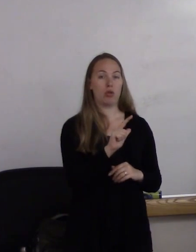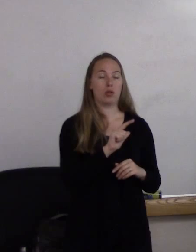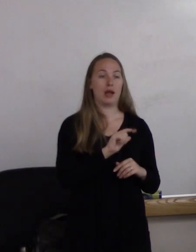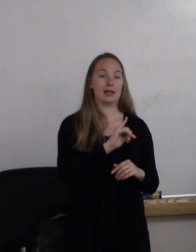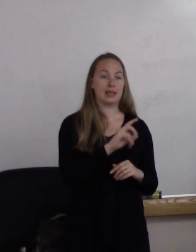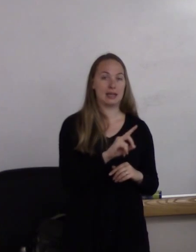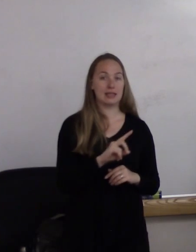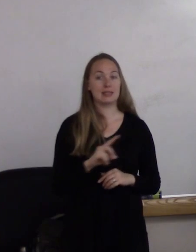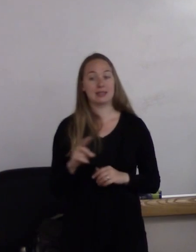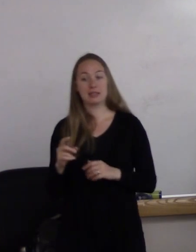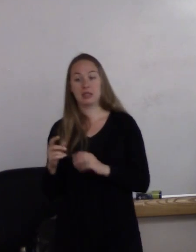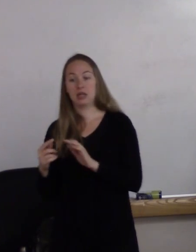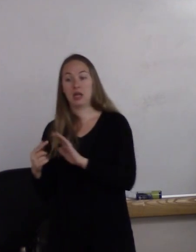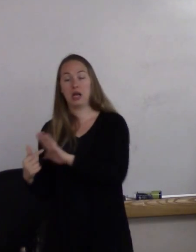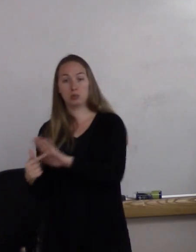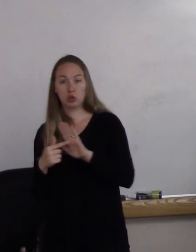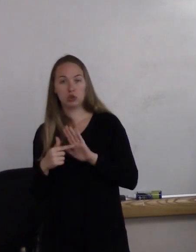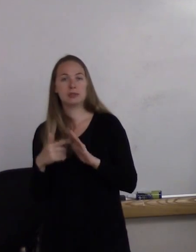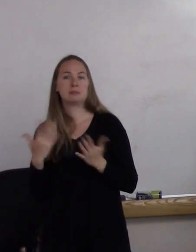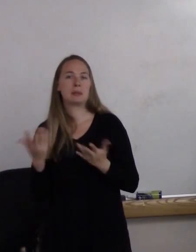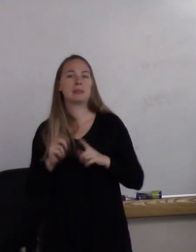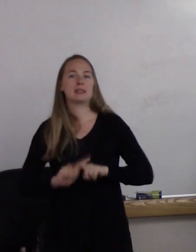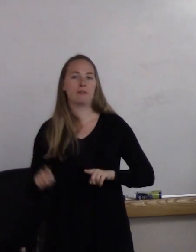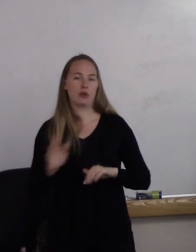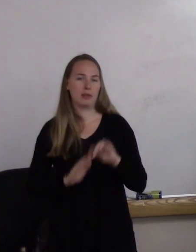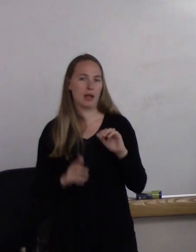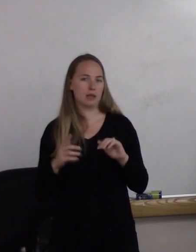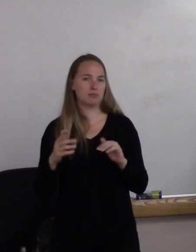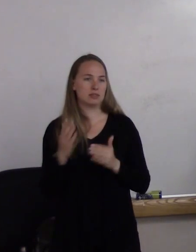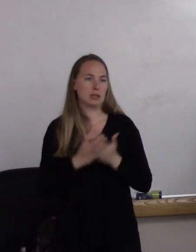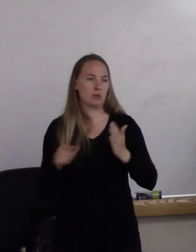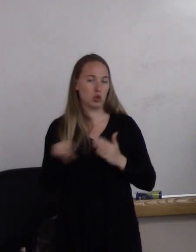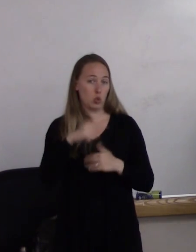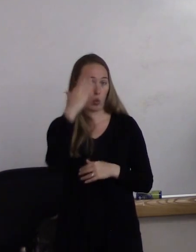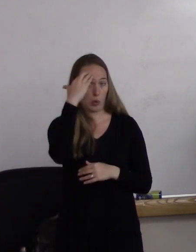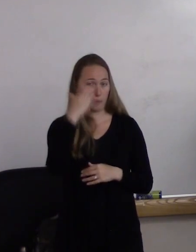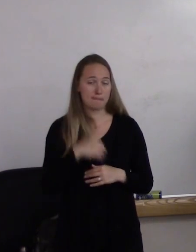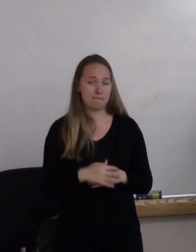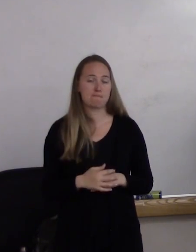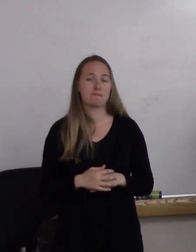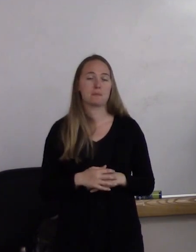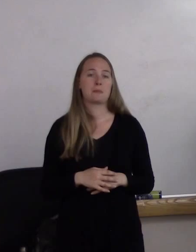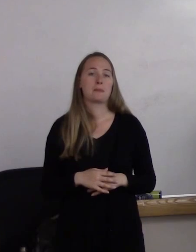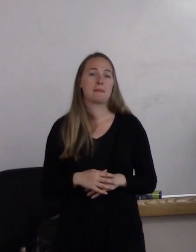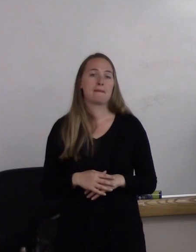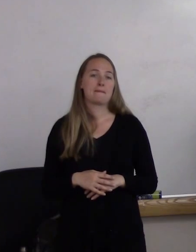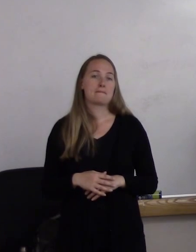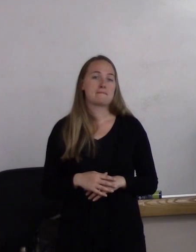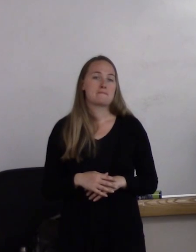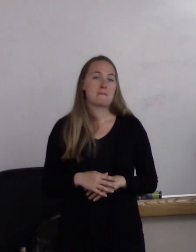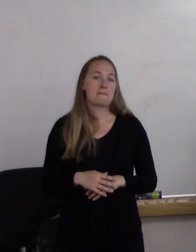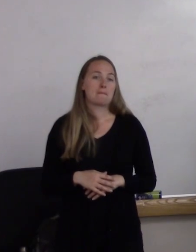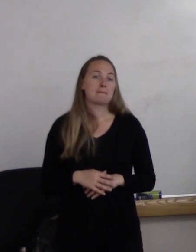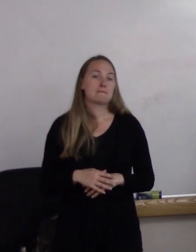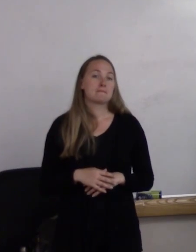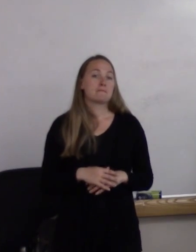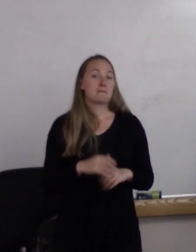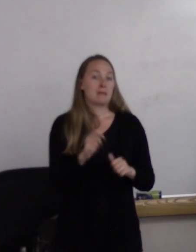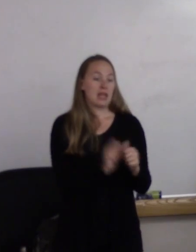that may be different from ones that you're aware of. So each of these different domains